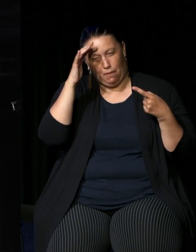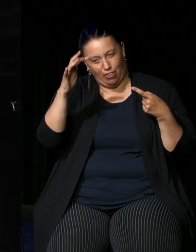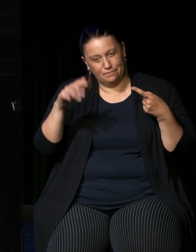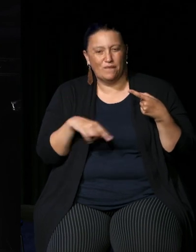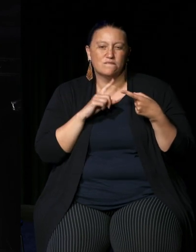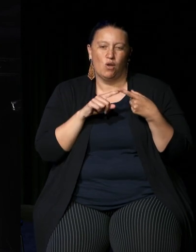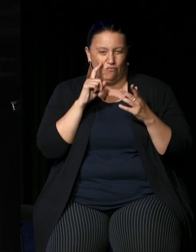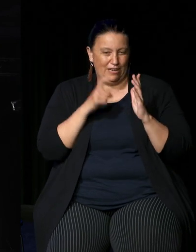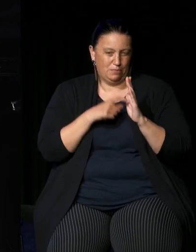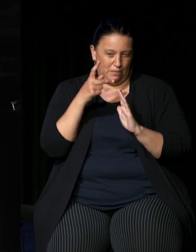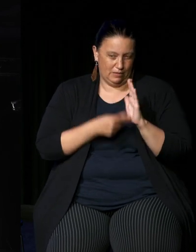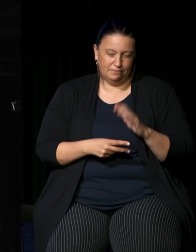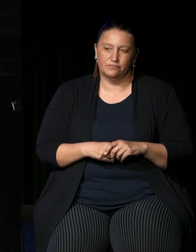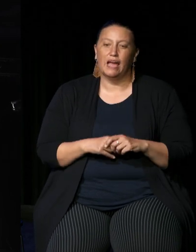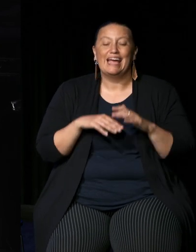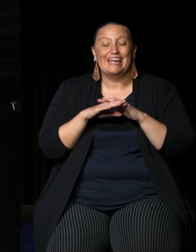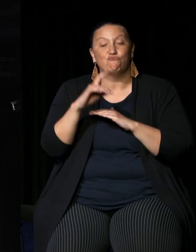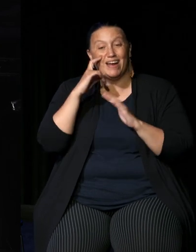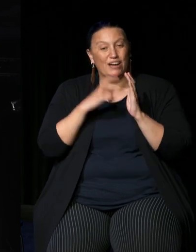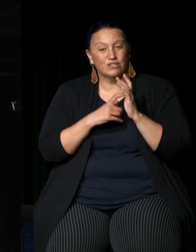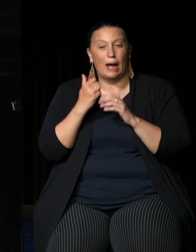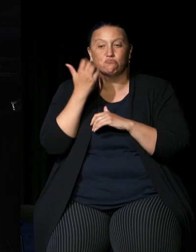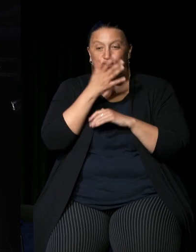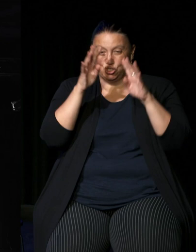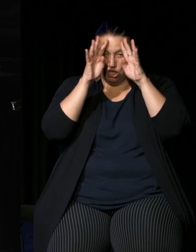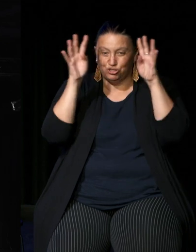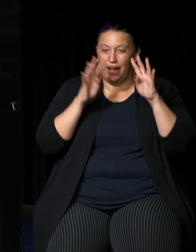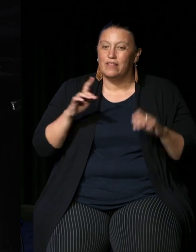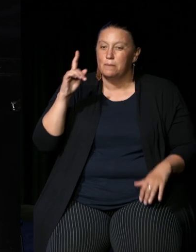recognition part in recognition of Aboriginal Torres Strait Islander peoples as the first